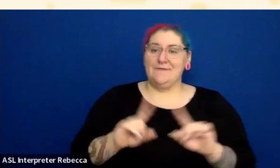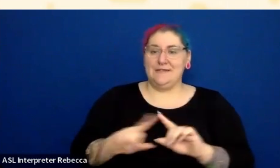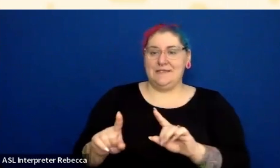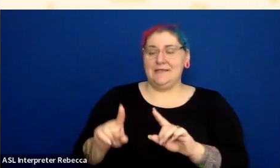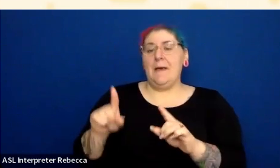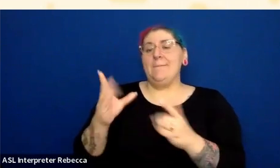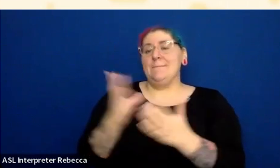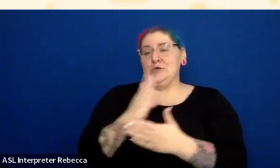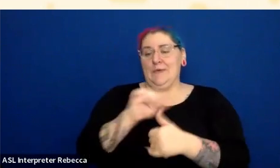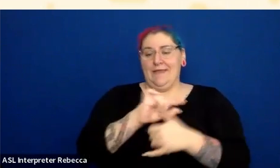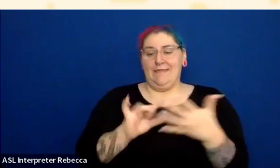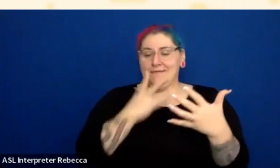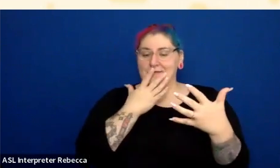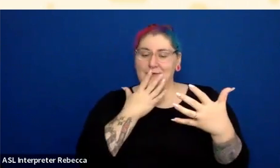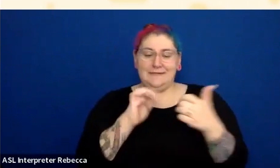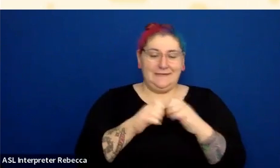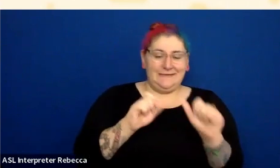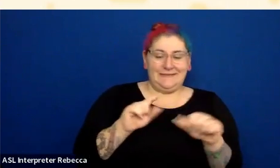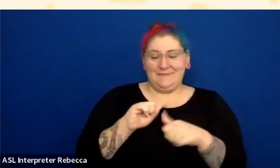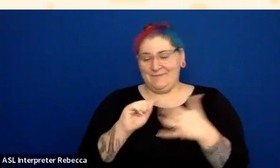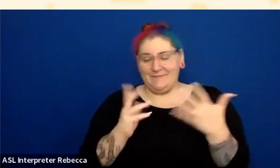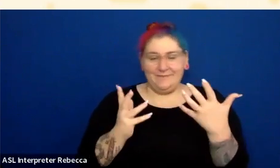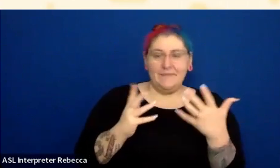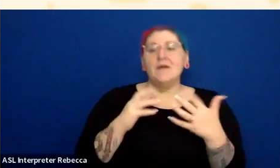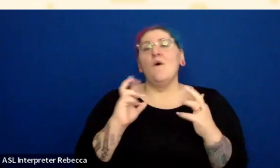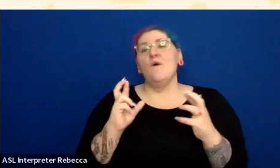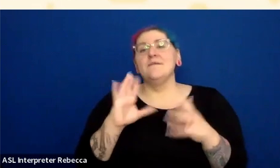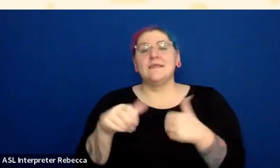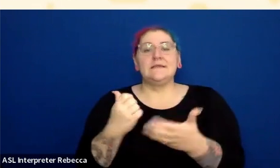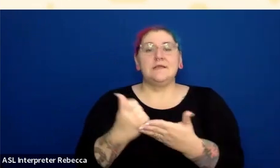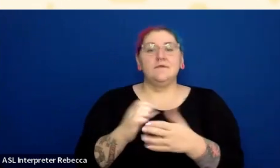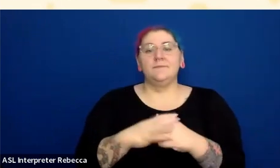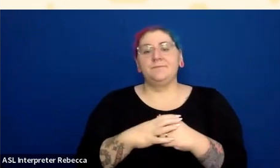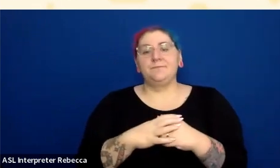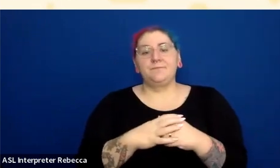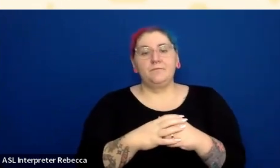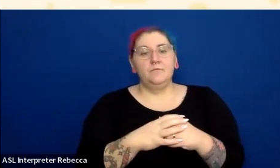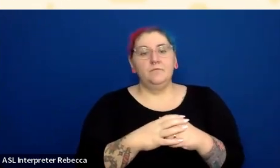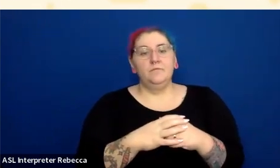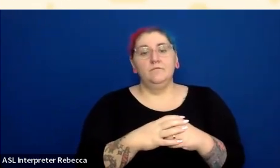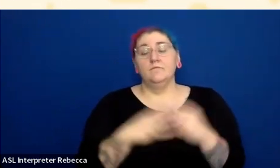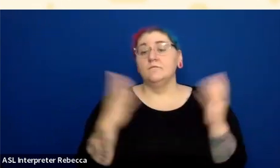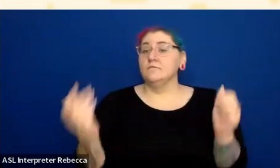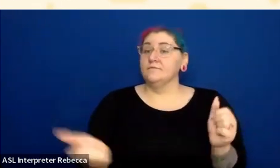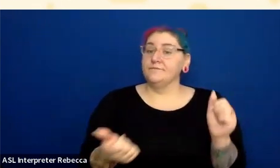All right. So here’s a slide showing what that would be like.